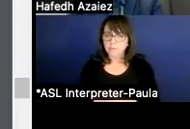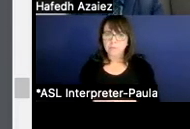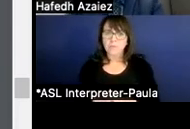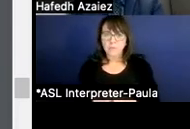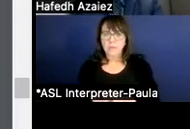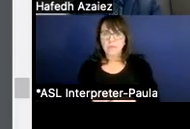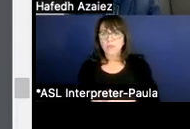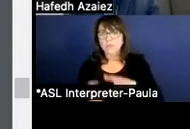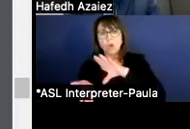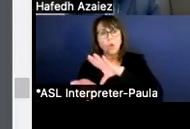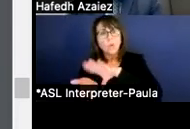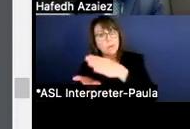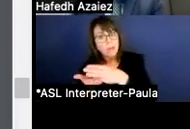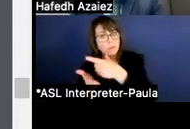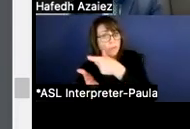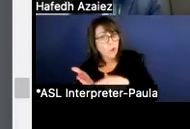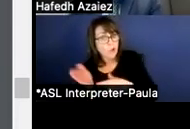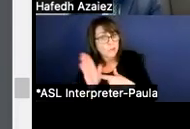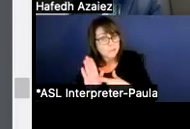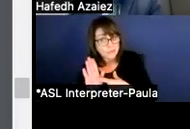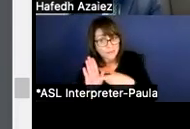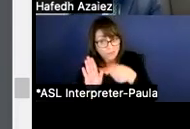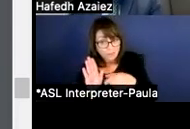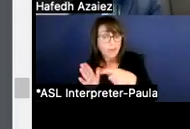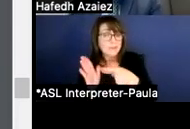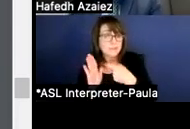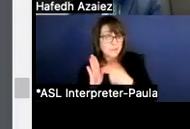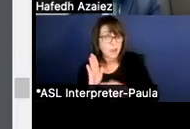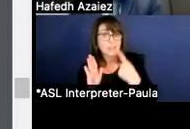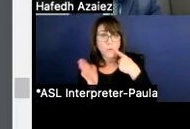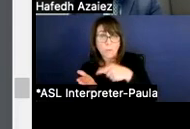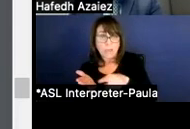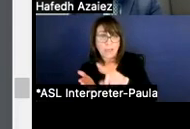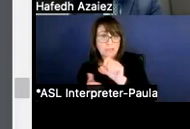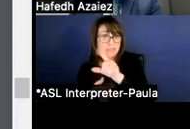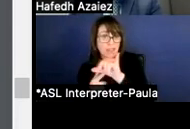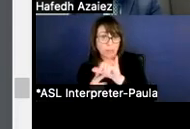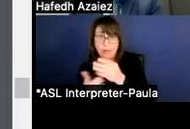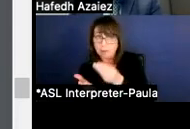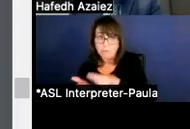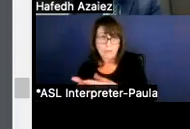the cost that's actually identified here is just the cost of the salary. Dennis mentioned earlier our health insurance.